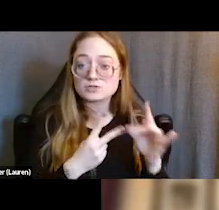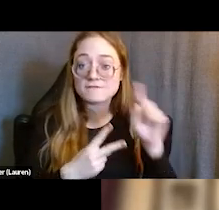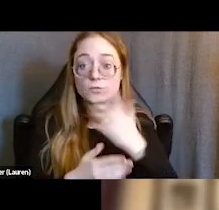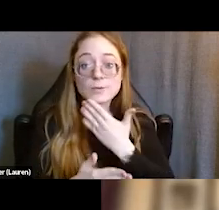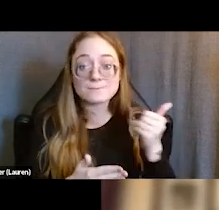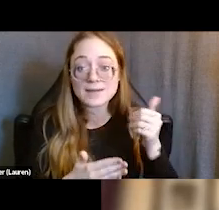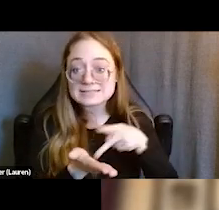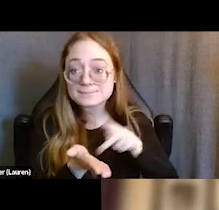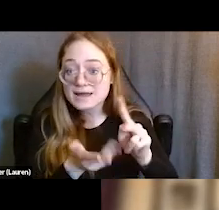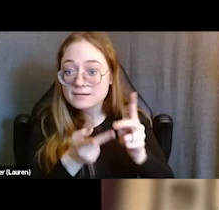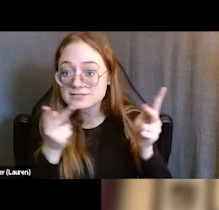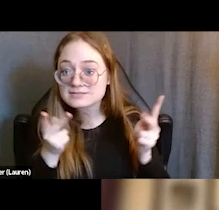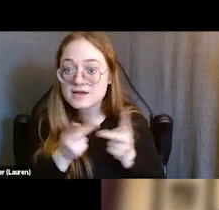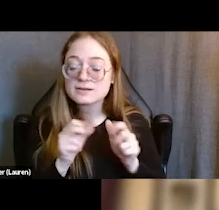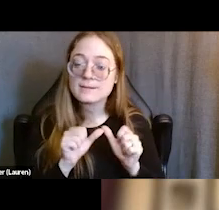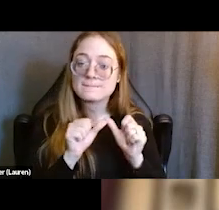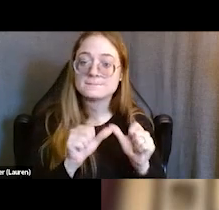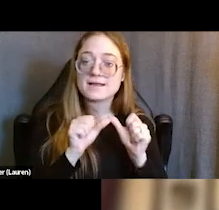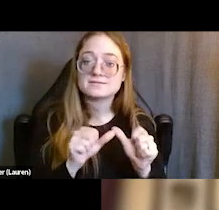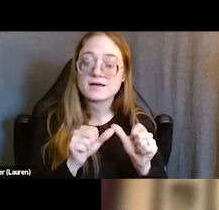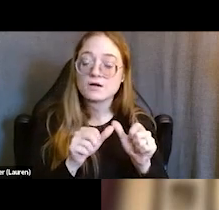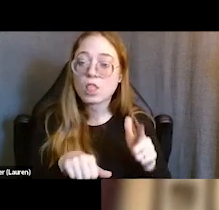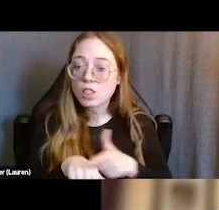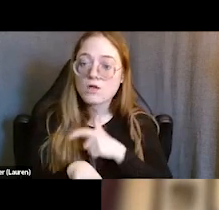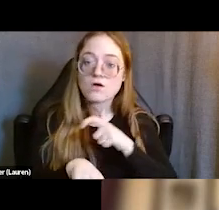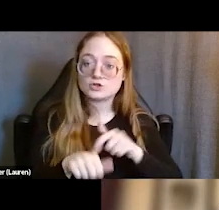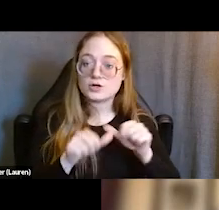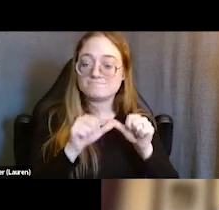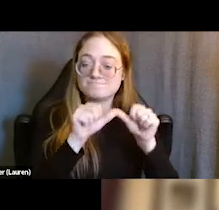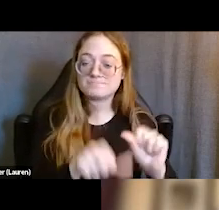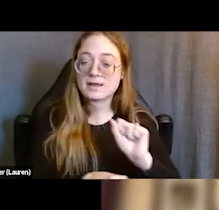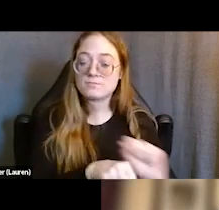and maintain long-term employment with opportunities for growth.